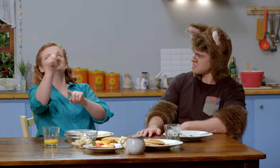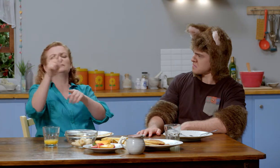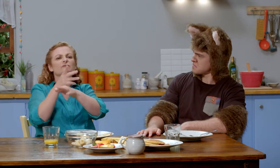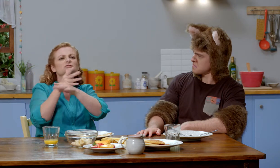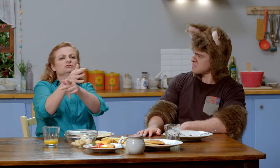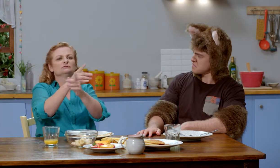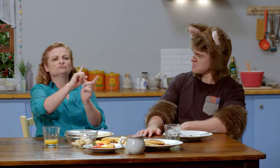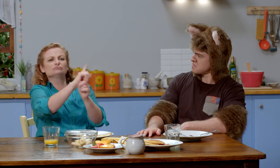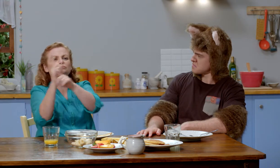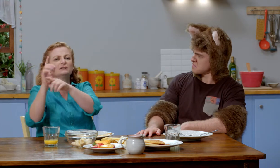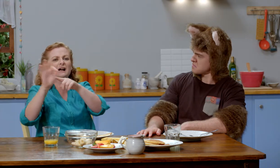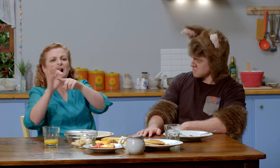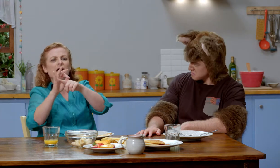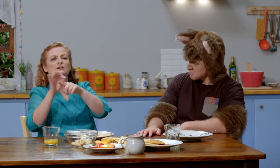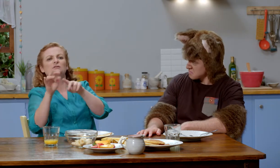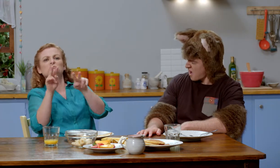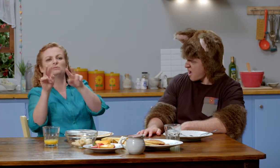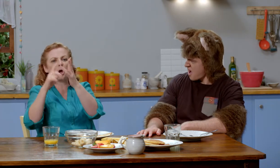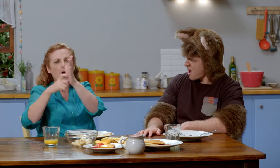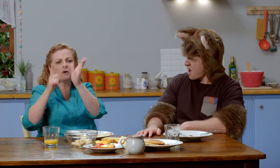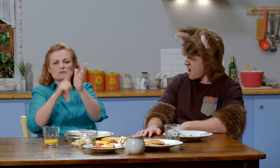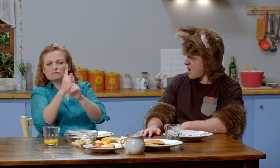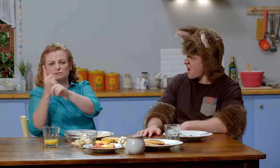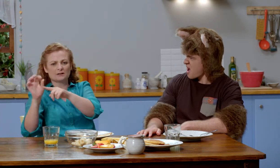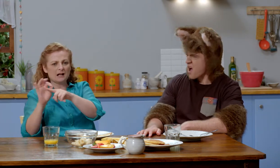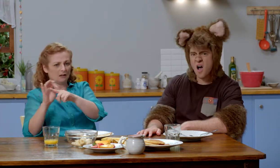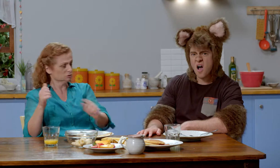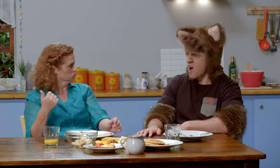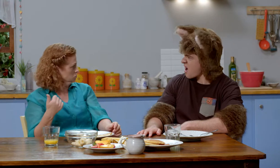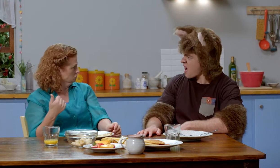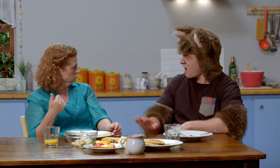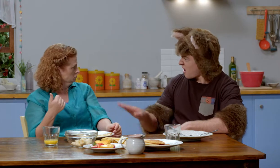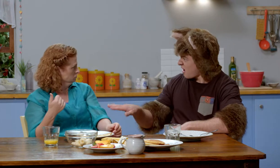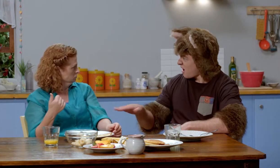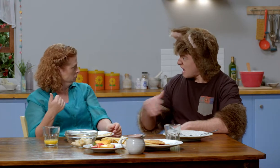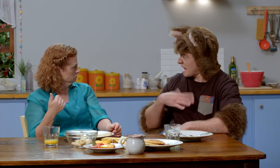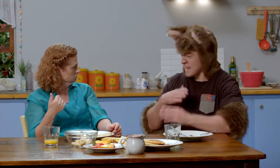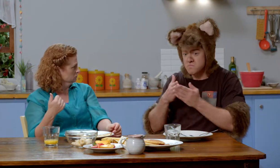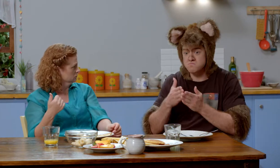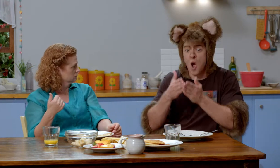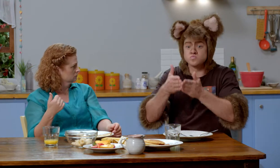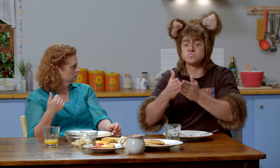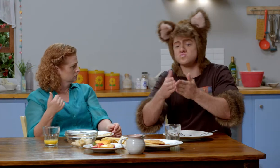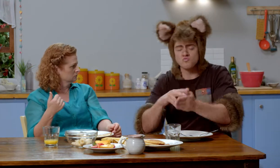all the different fish and corals and what colours they are. Hey, do we need a boat?